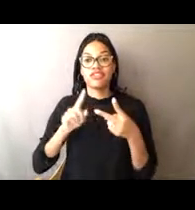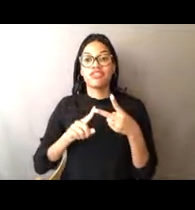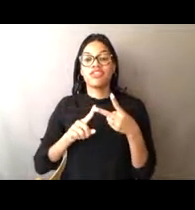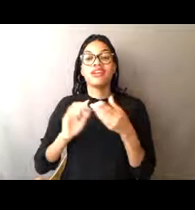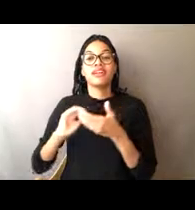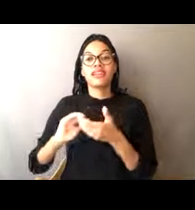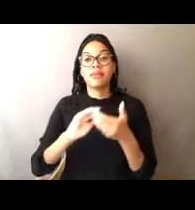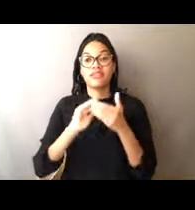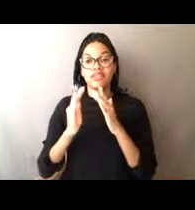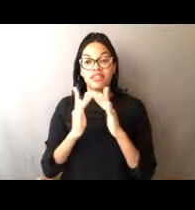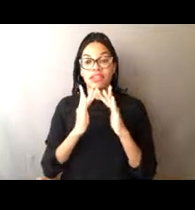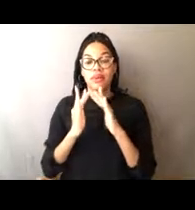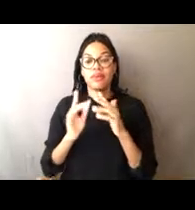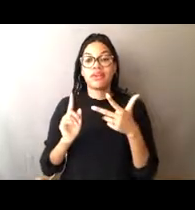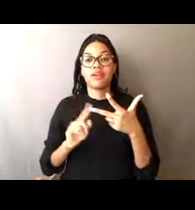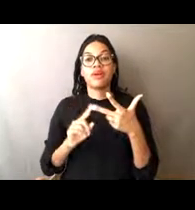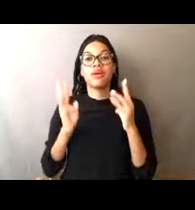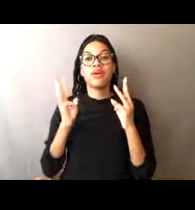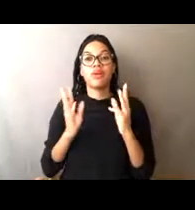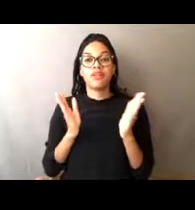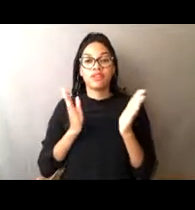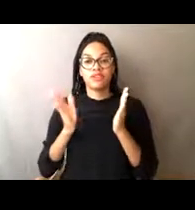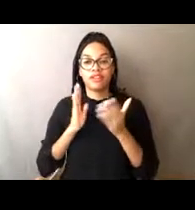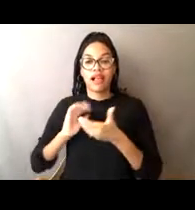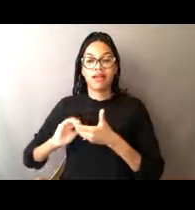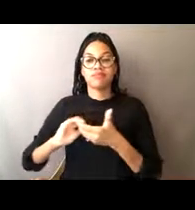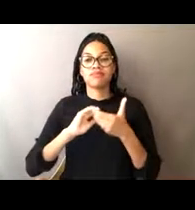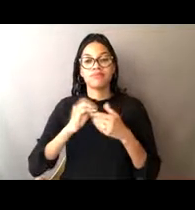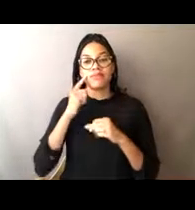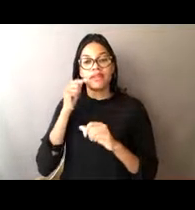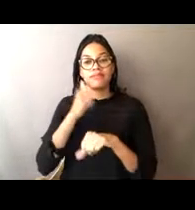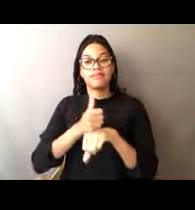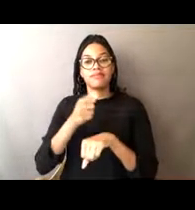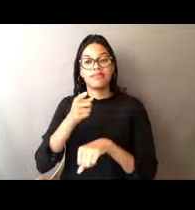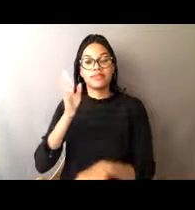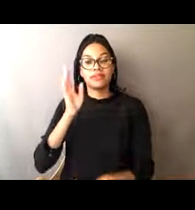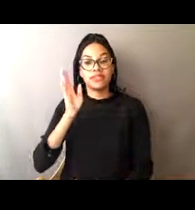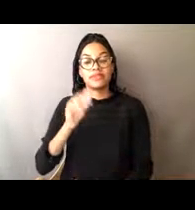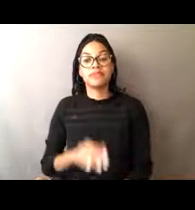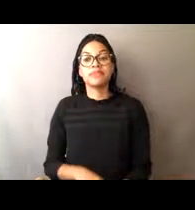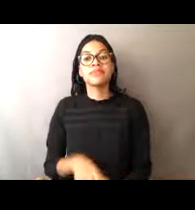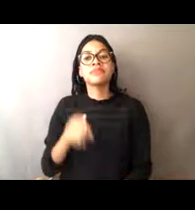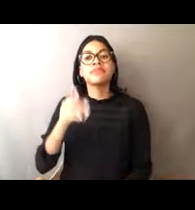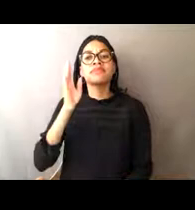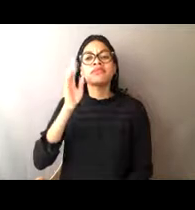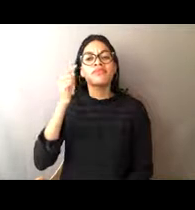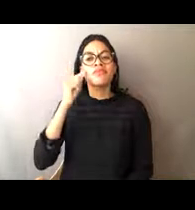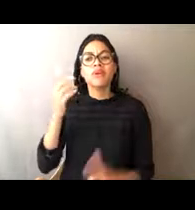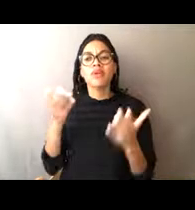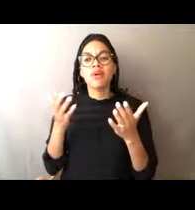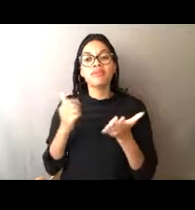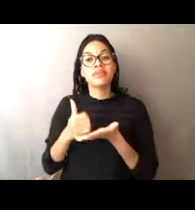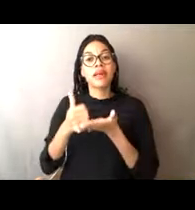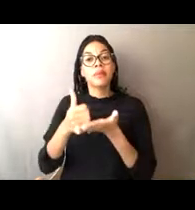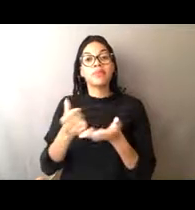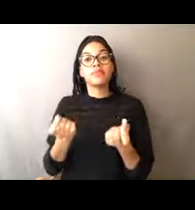This webinar series is designed to help you get to know NOAA and its work in Alaska and how we connect and work with your communities.